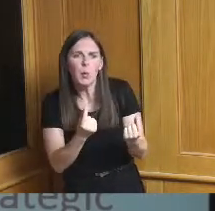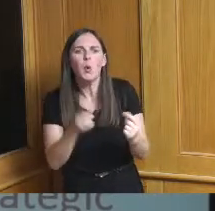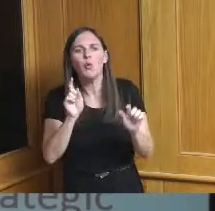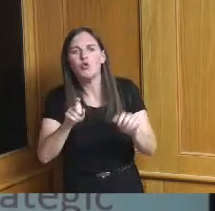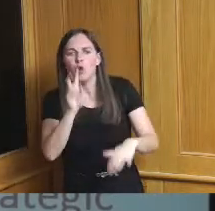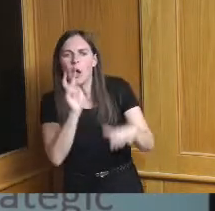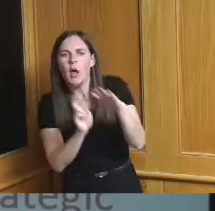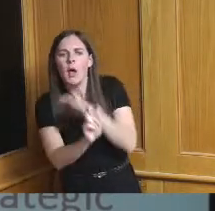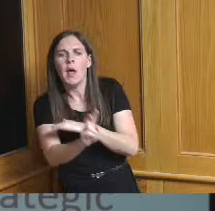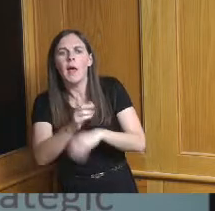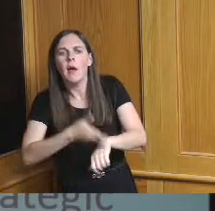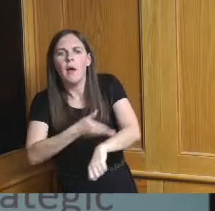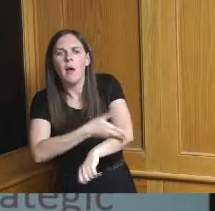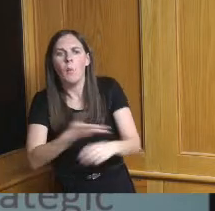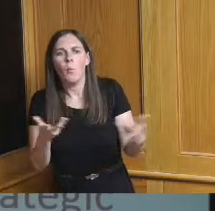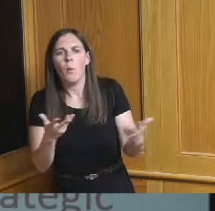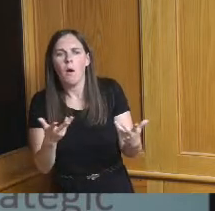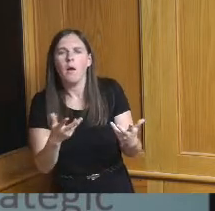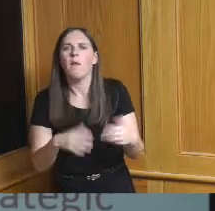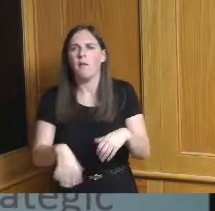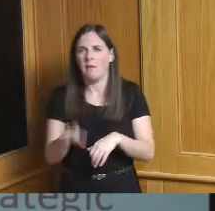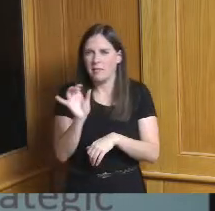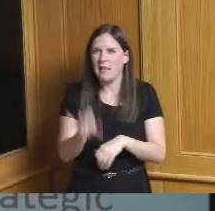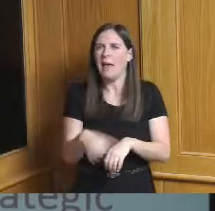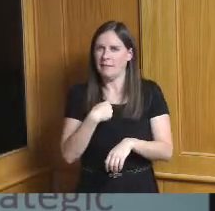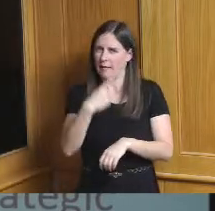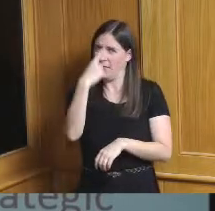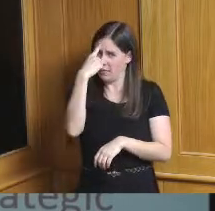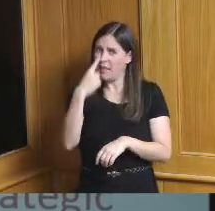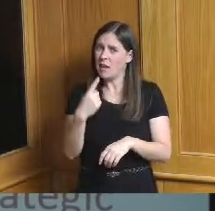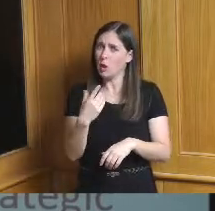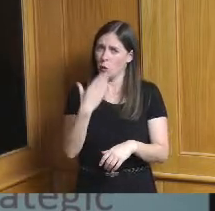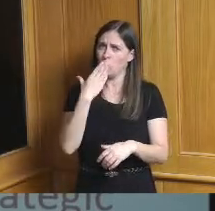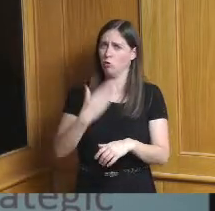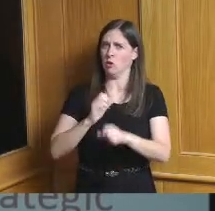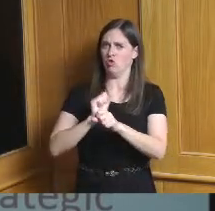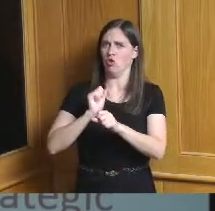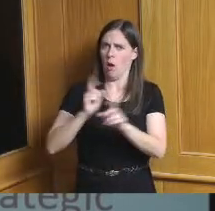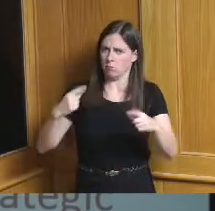in the future and and I think have done a pretty robust job so I appreciate that